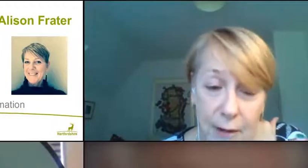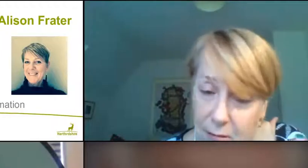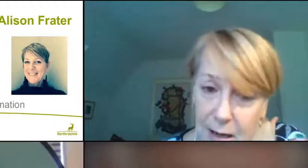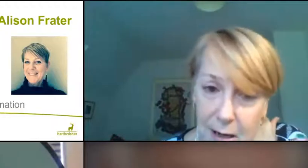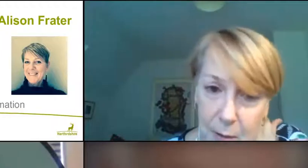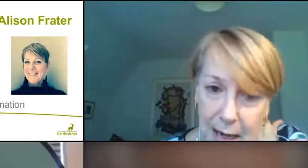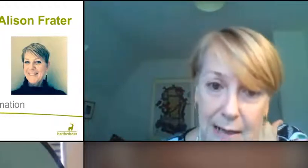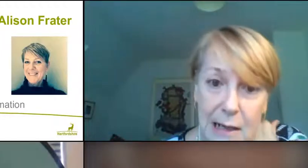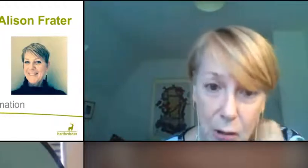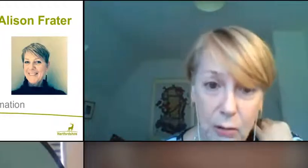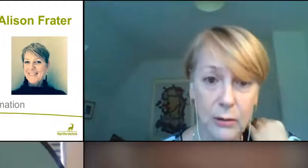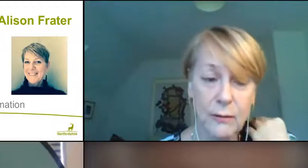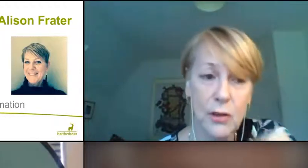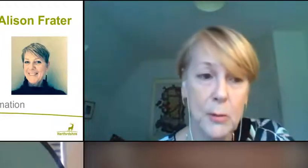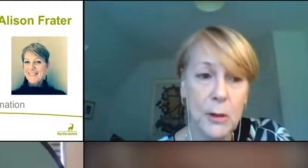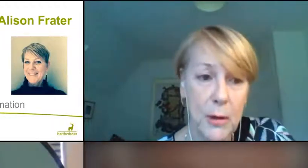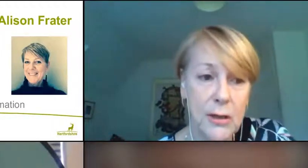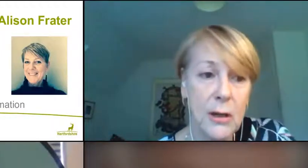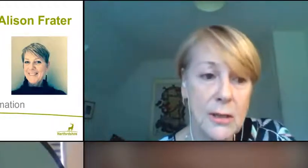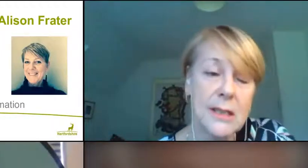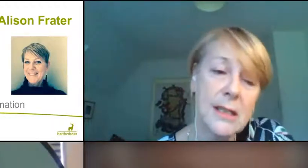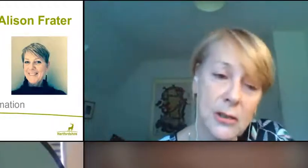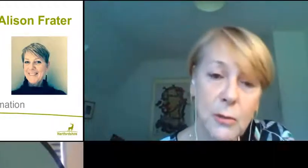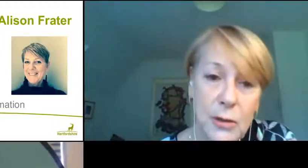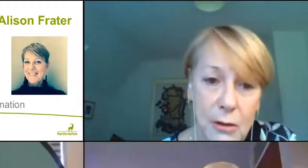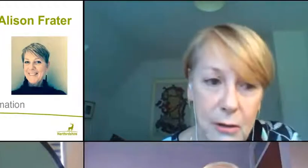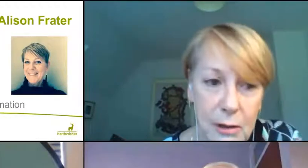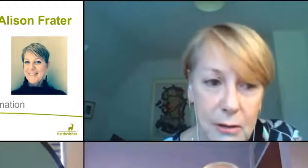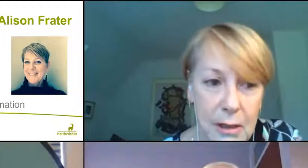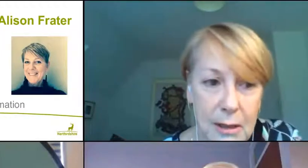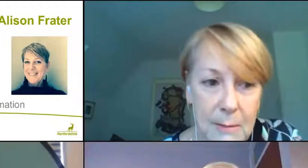very reliable and local. If you just put your postcode in, it tells you what's going on locally.